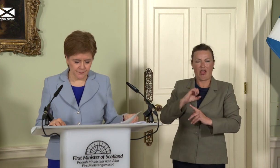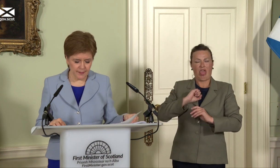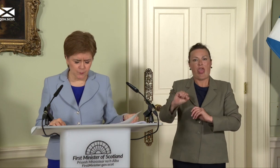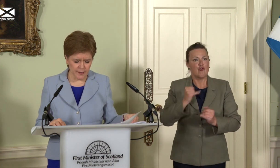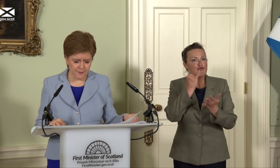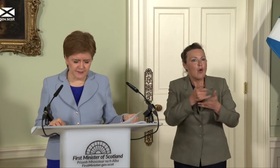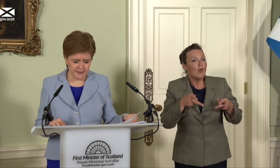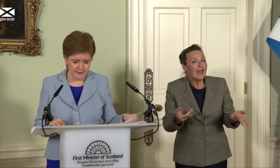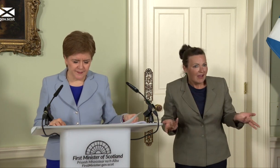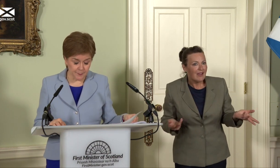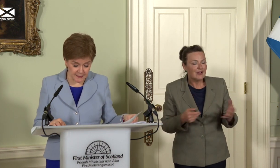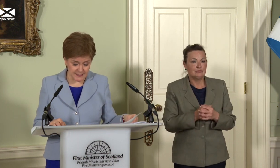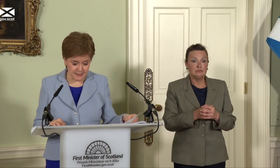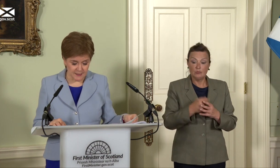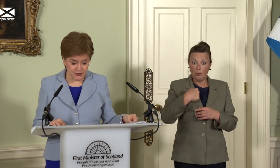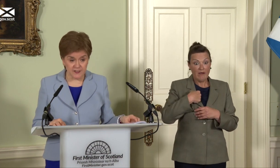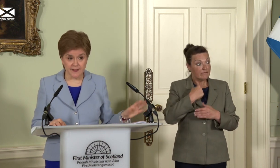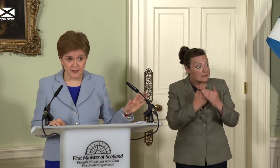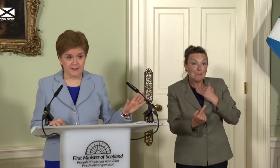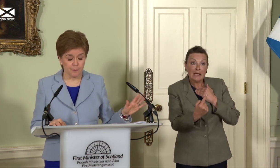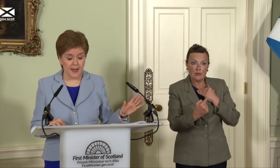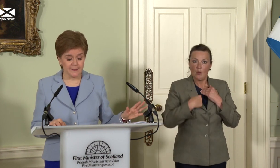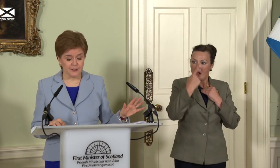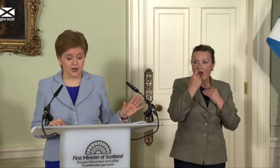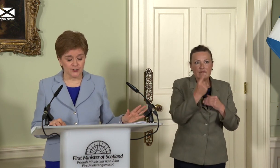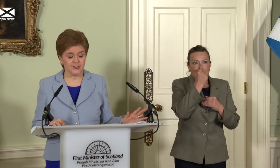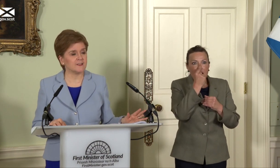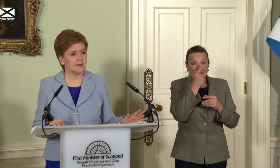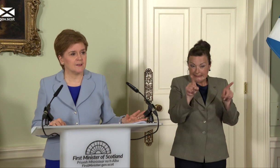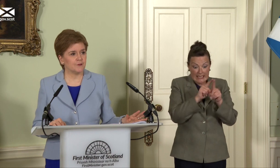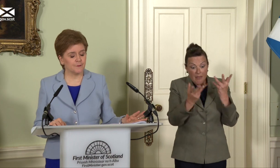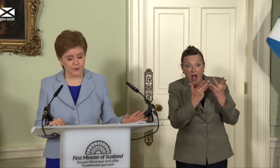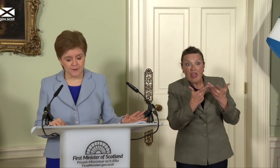It will give us the ability - just like these comparator countries - to fulfil the